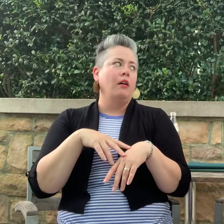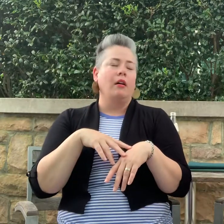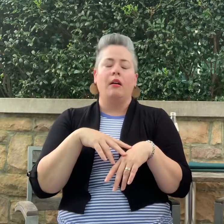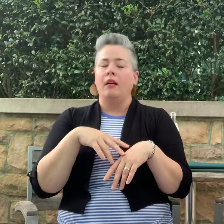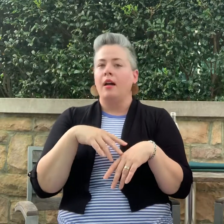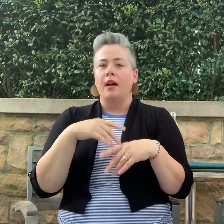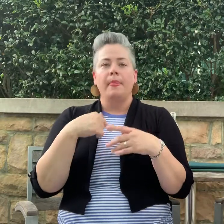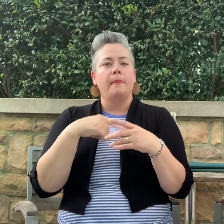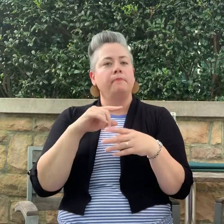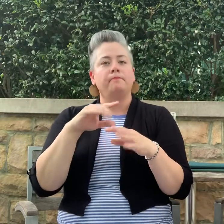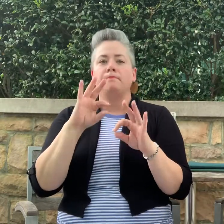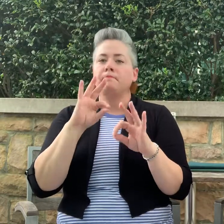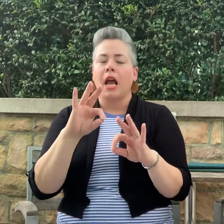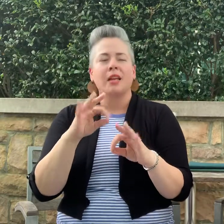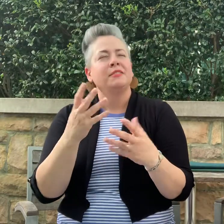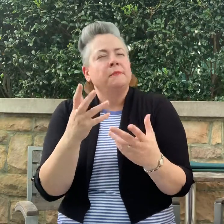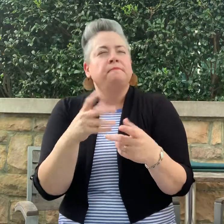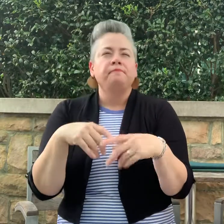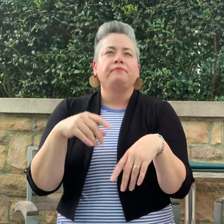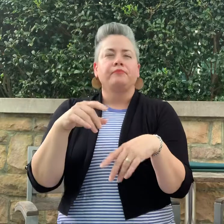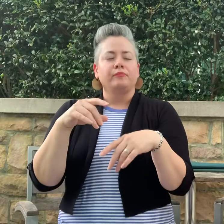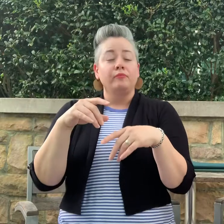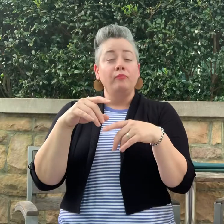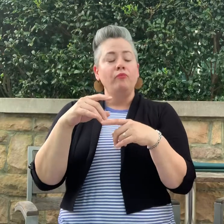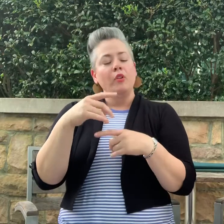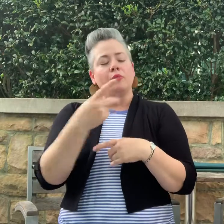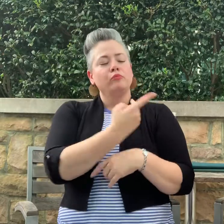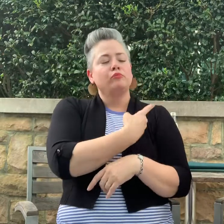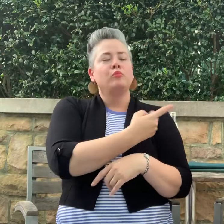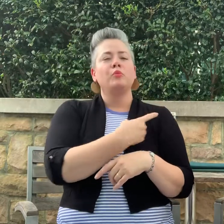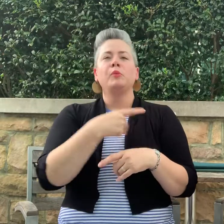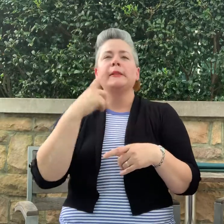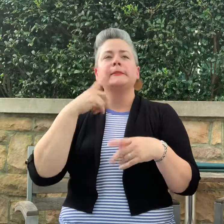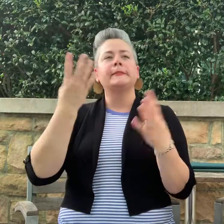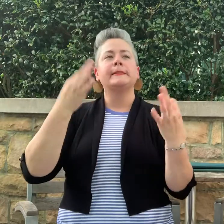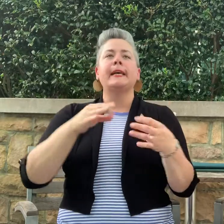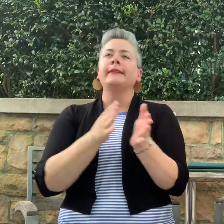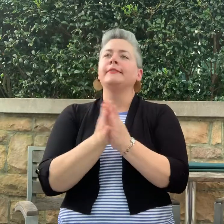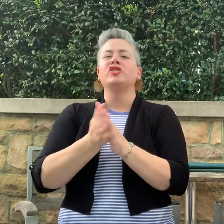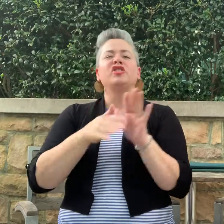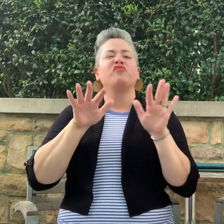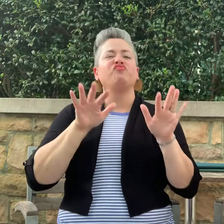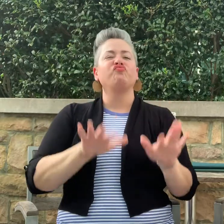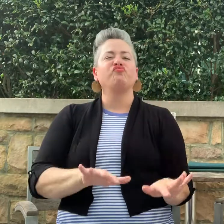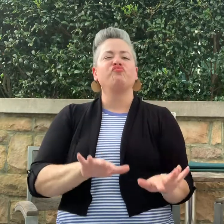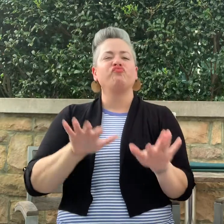Our day started out real laid back. No plans.